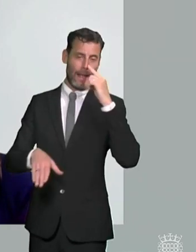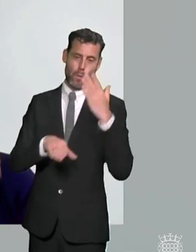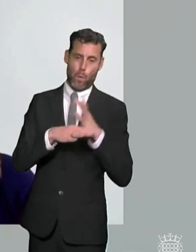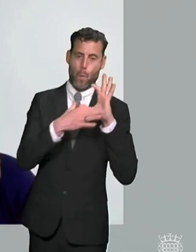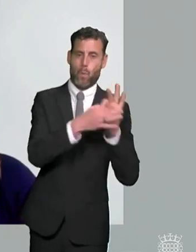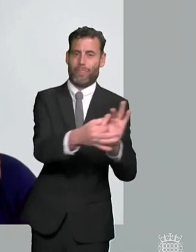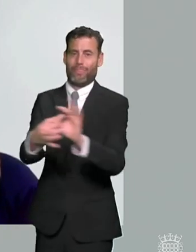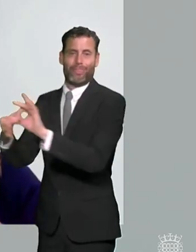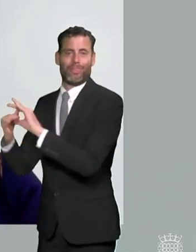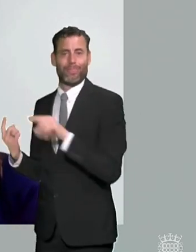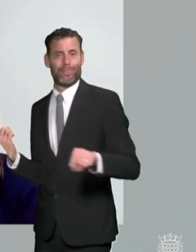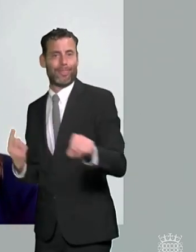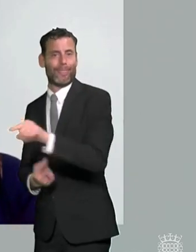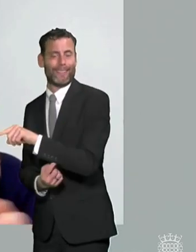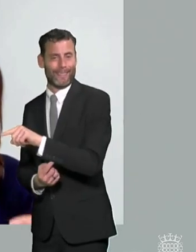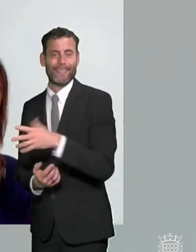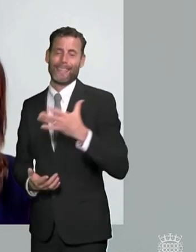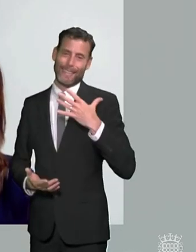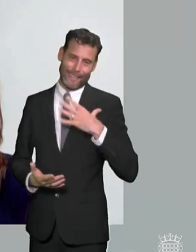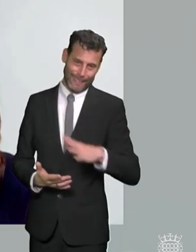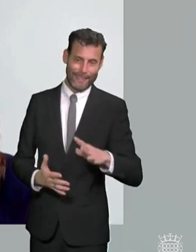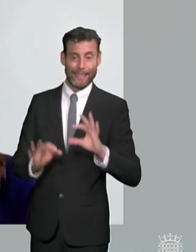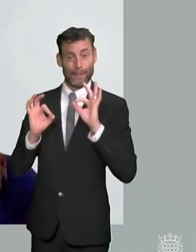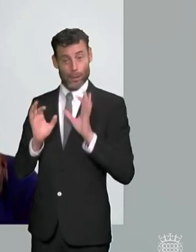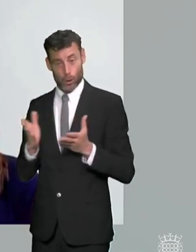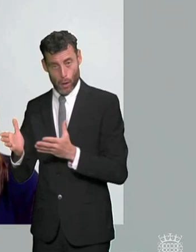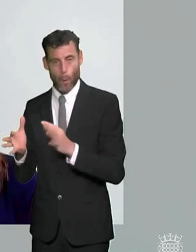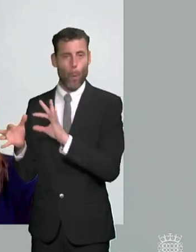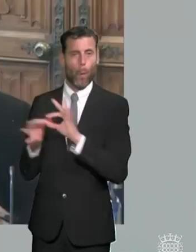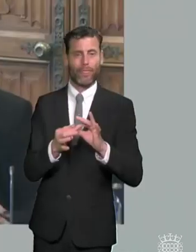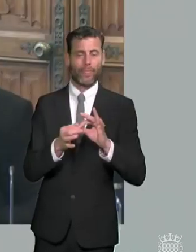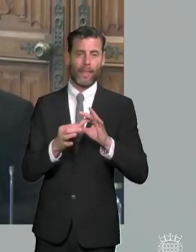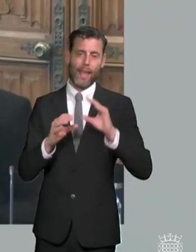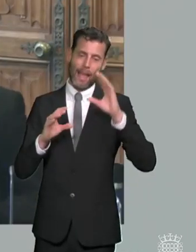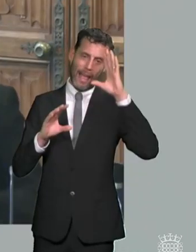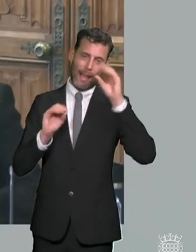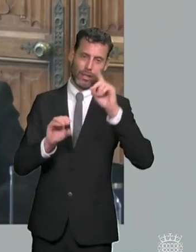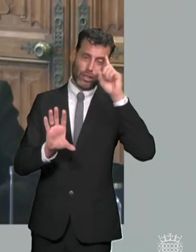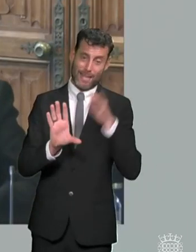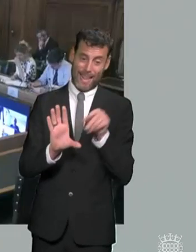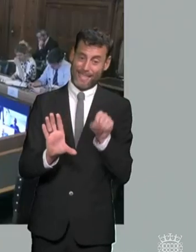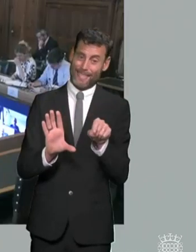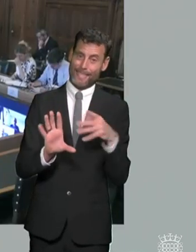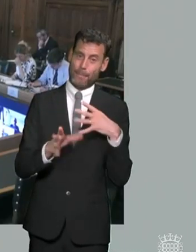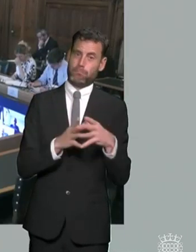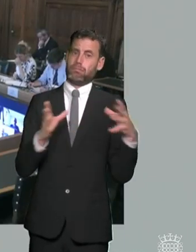psychology services within specialist services to provide input thank you thank you anna thank you